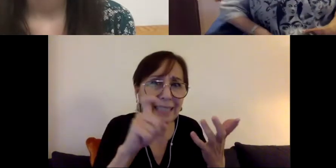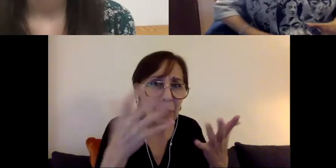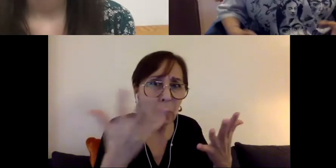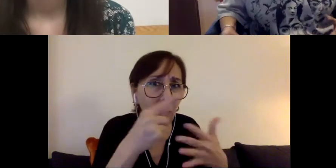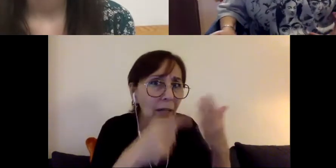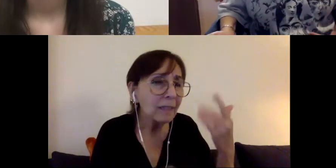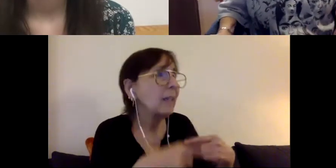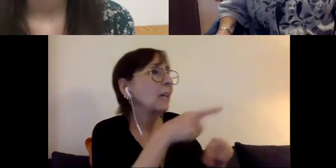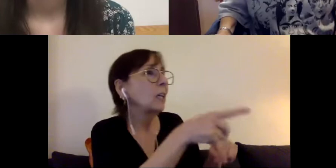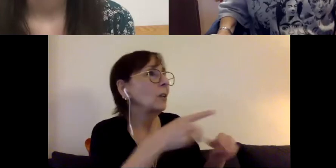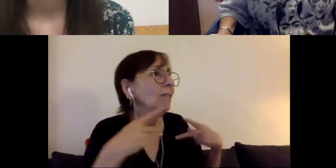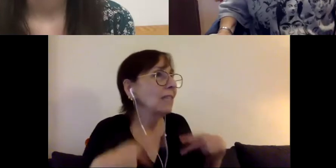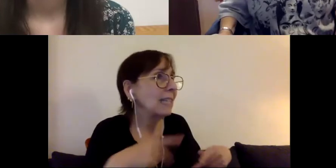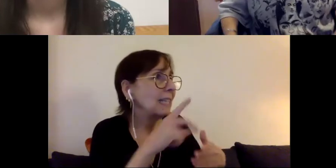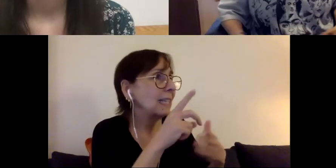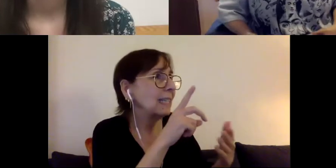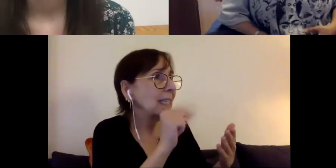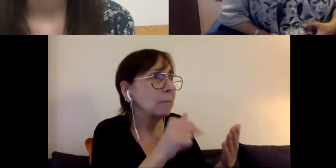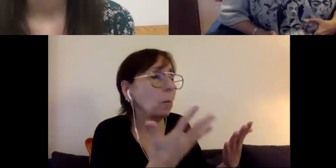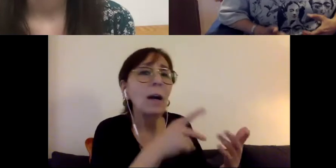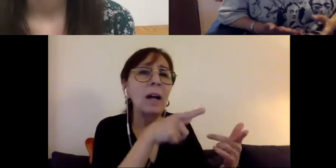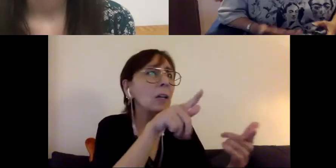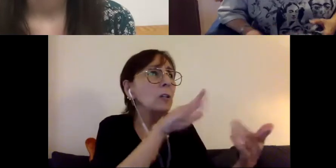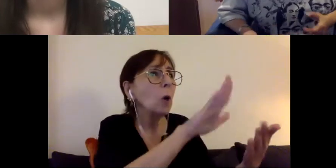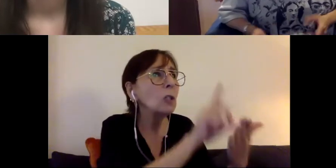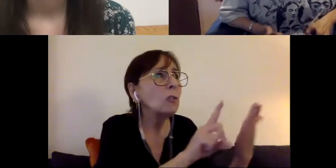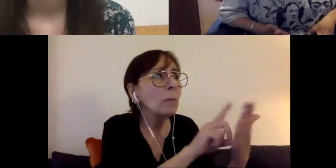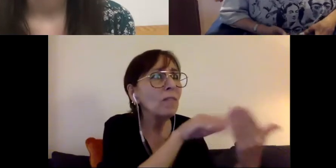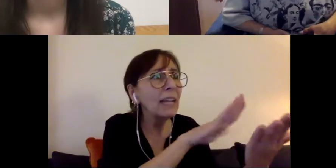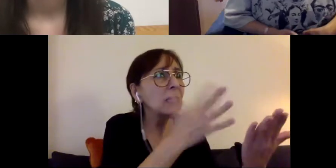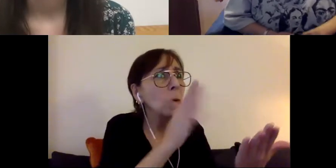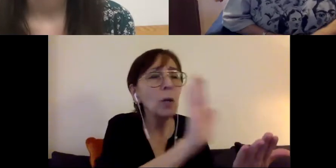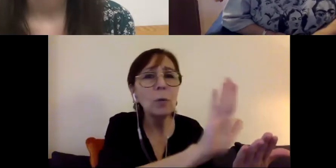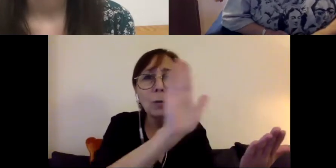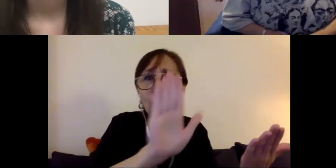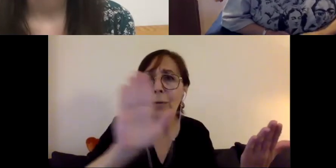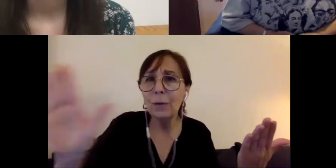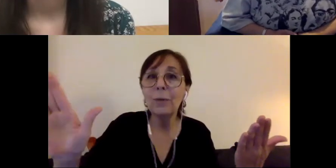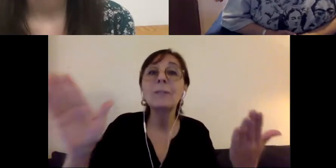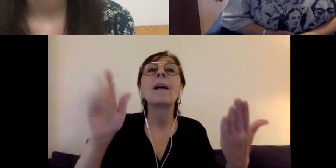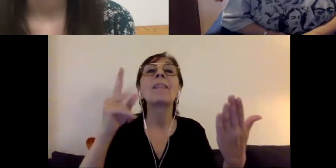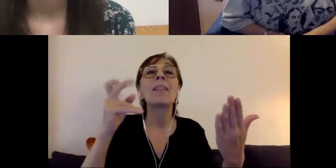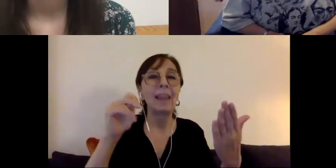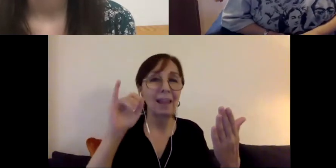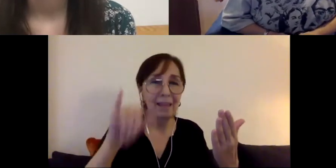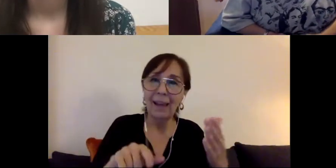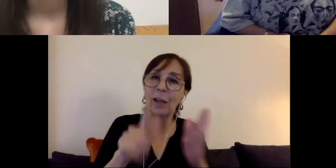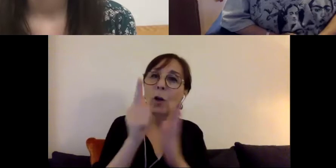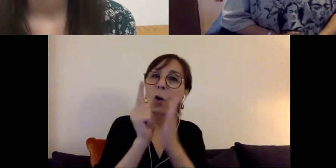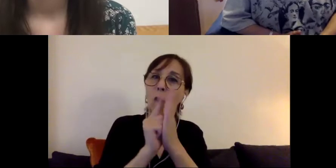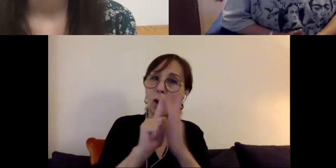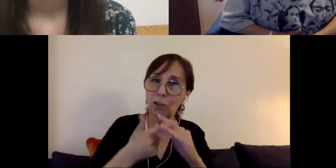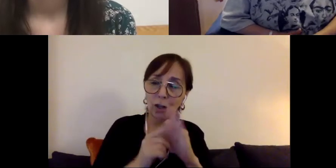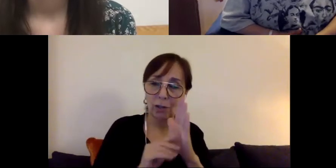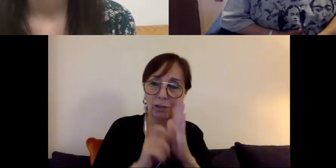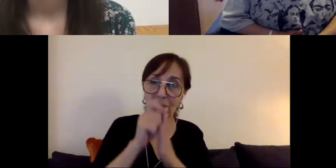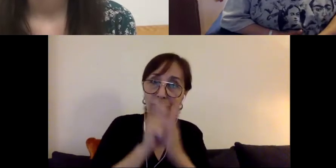What was discrimination? Laws began to evolve. Section 504 being one of the most